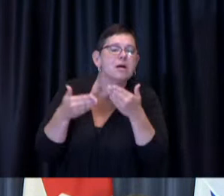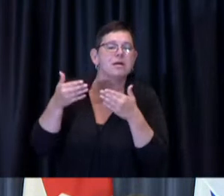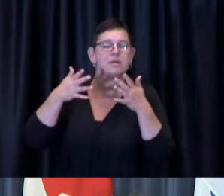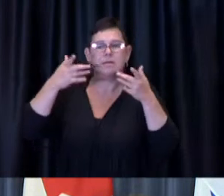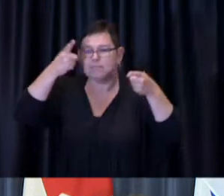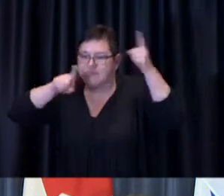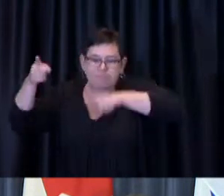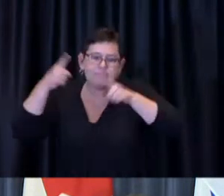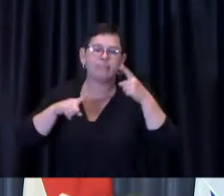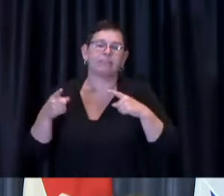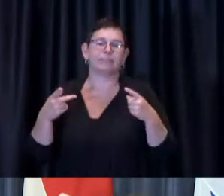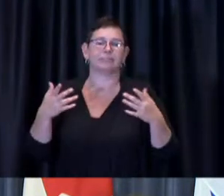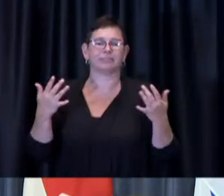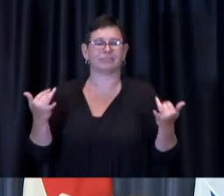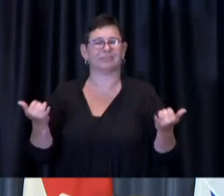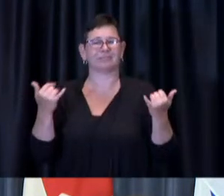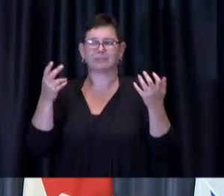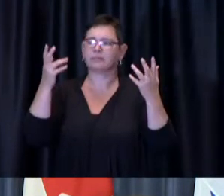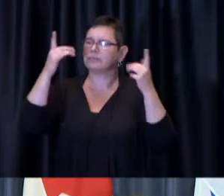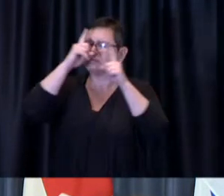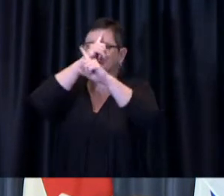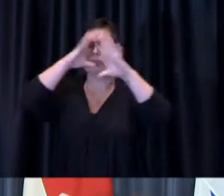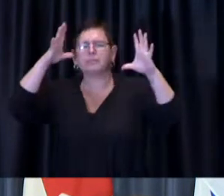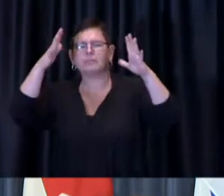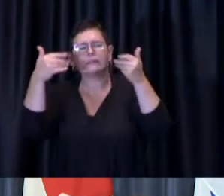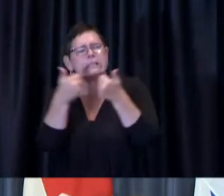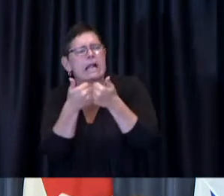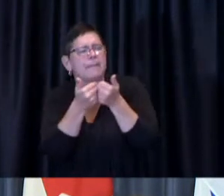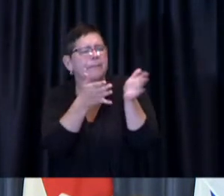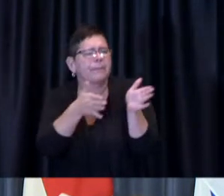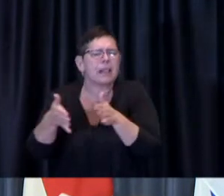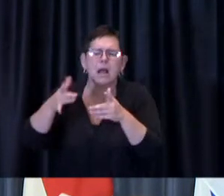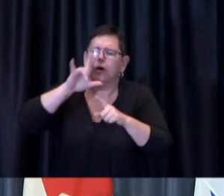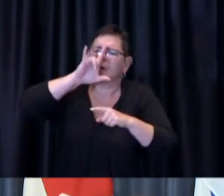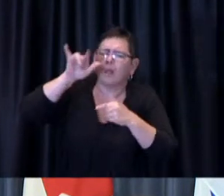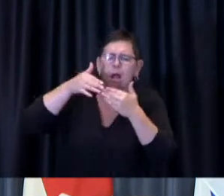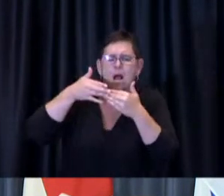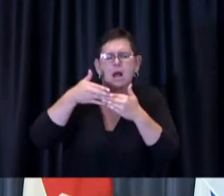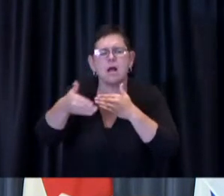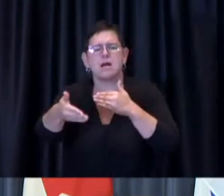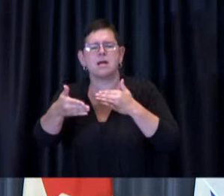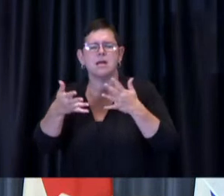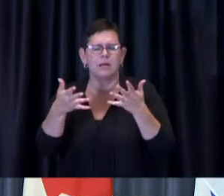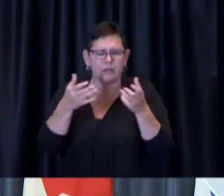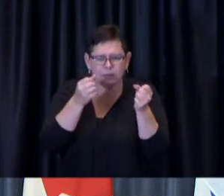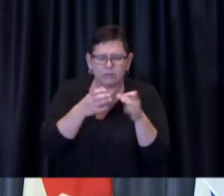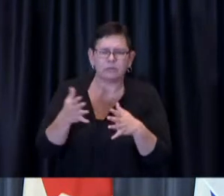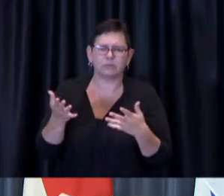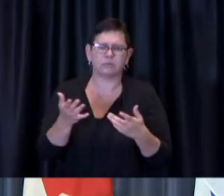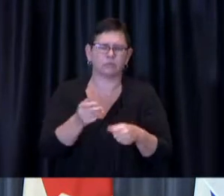to institutions businesses and others right across the province which is why i think an early sit